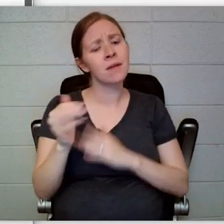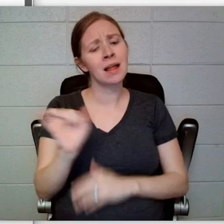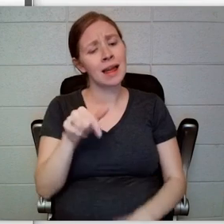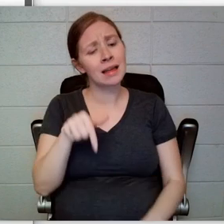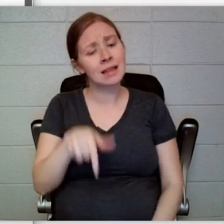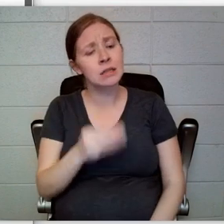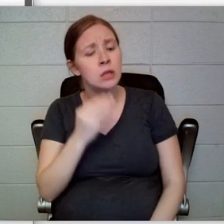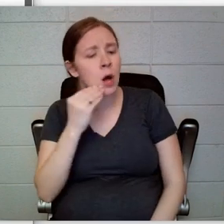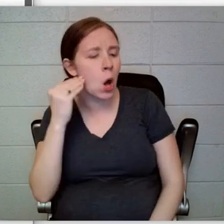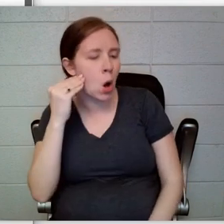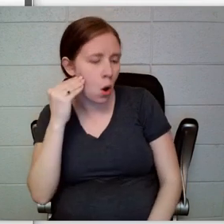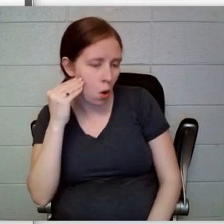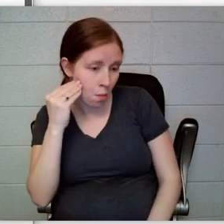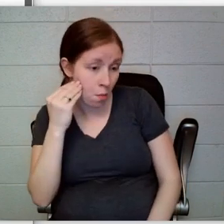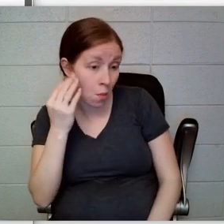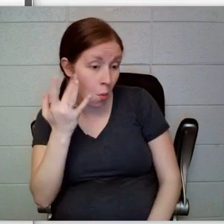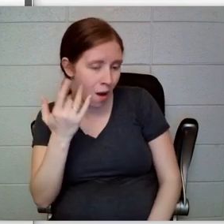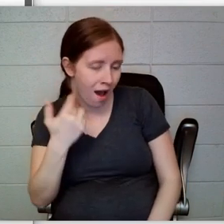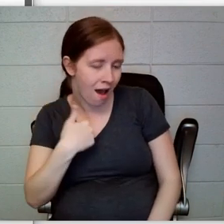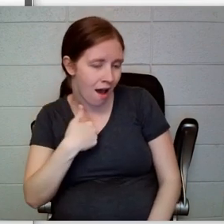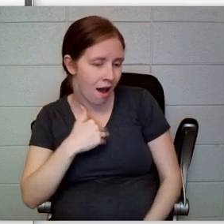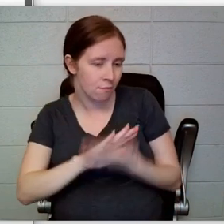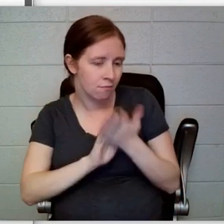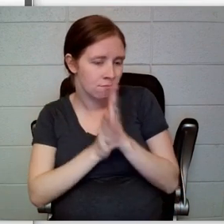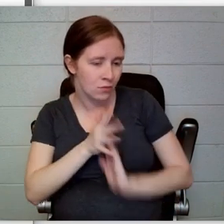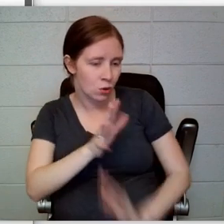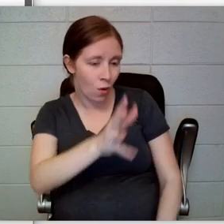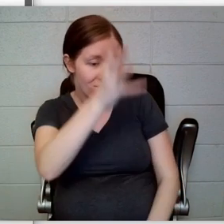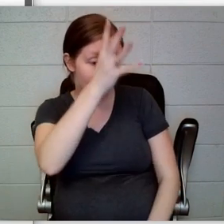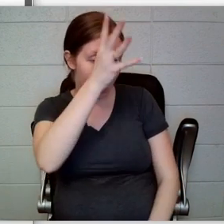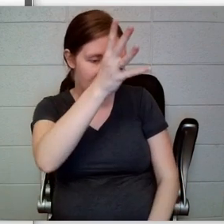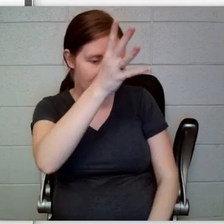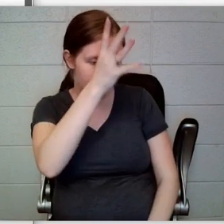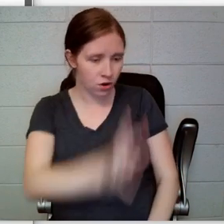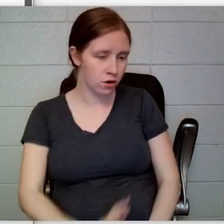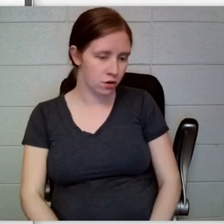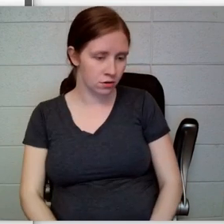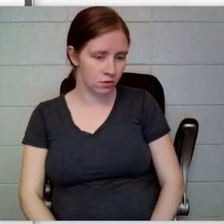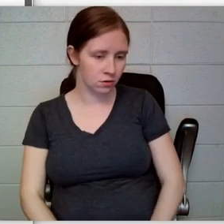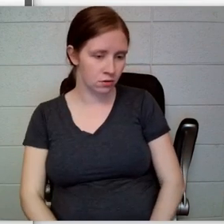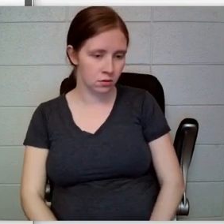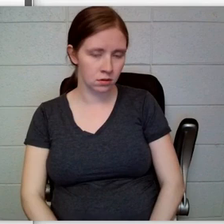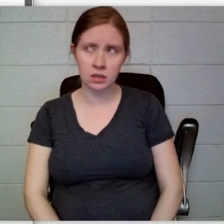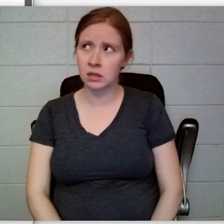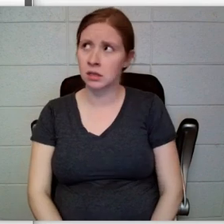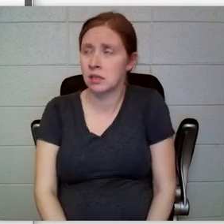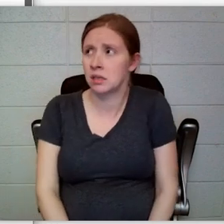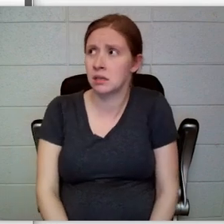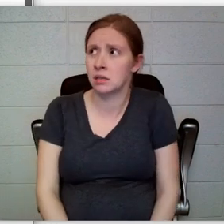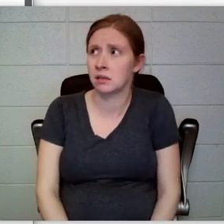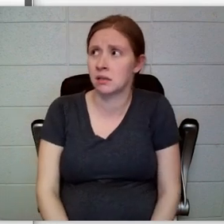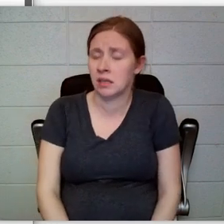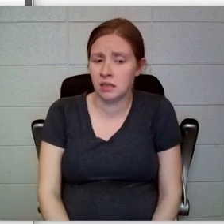now that I am your father.” The children shuddered a little at that, remembering their own